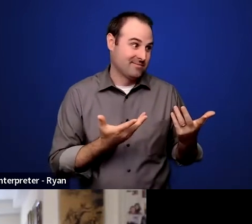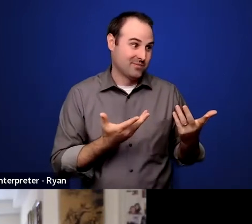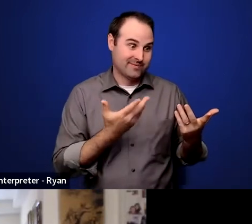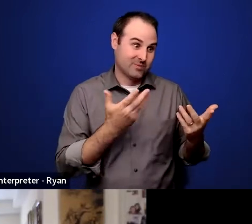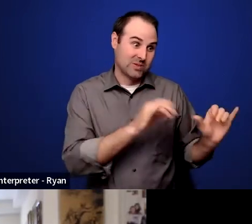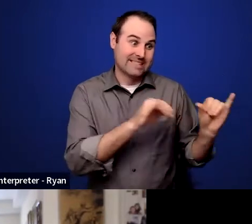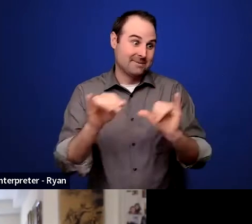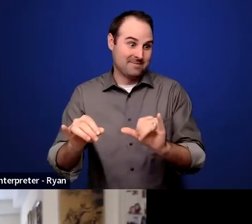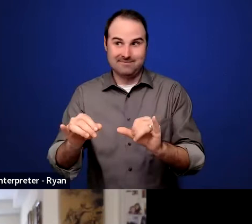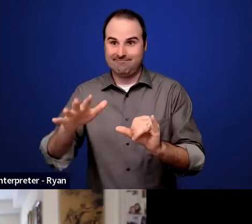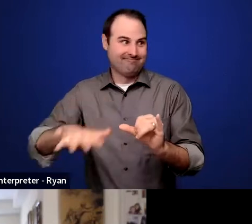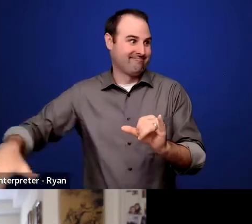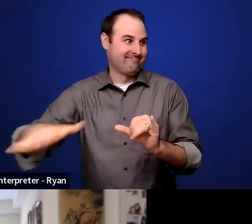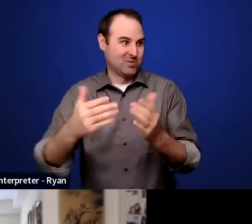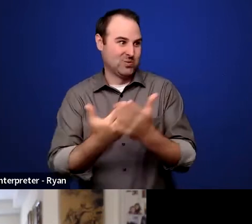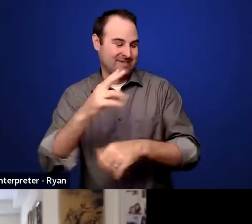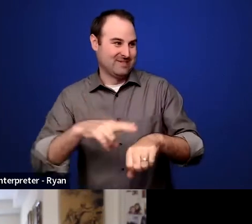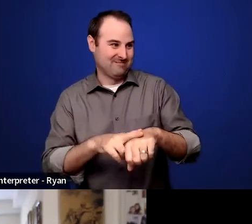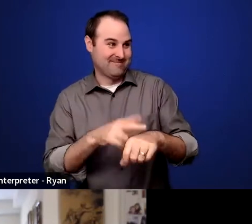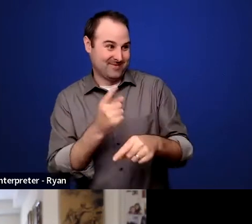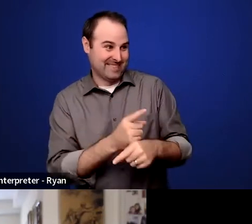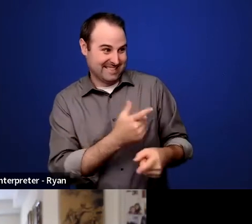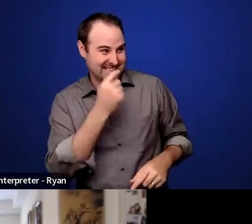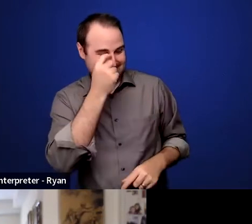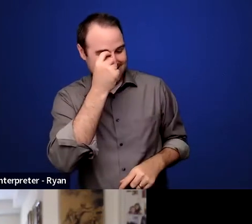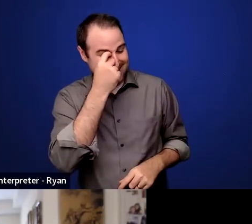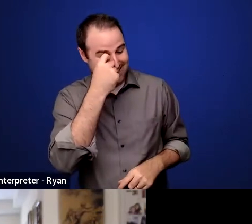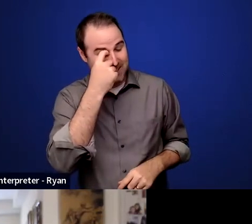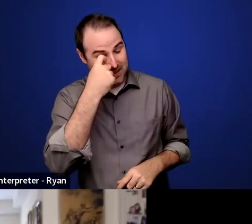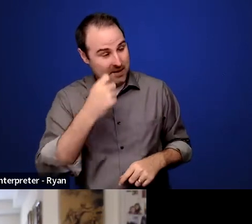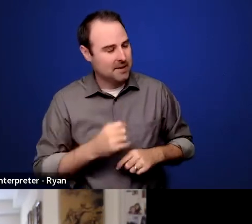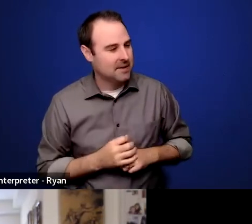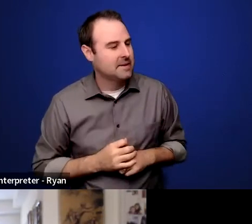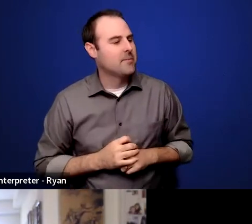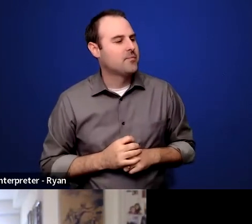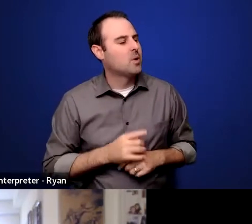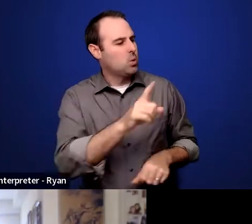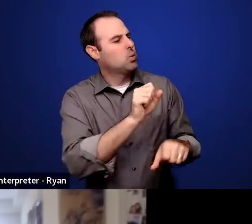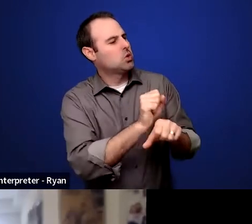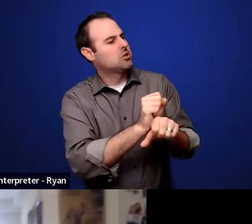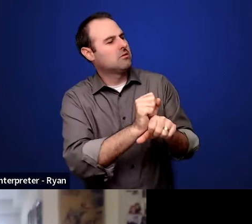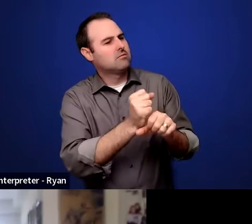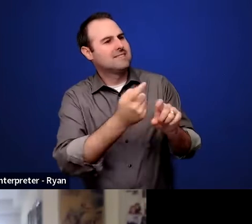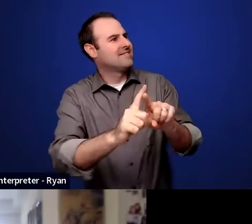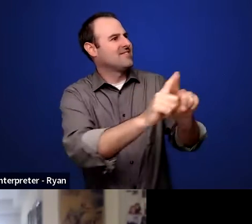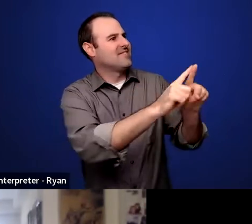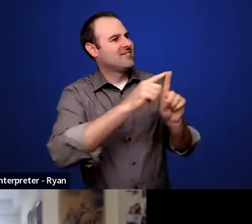So you've been able to work in a lot of different settings and not a lot of people like you have been able